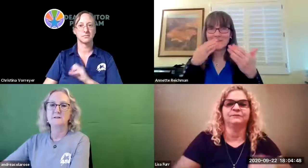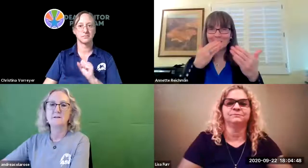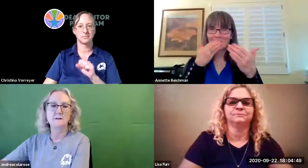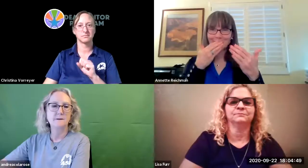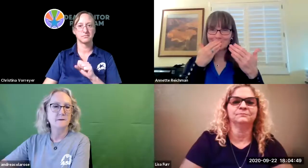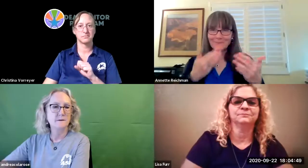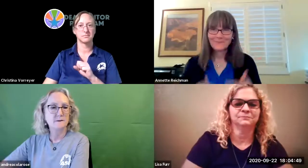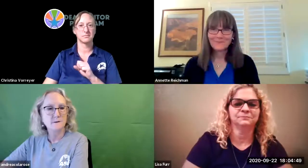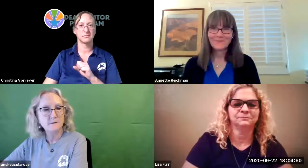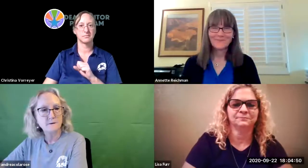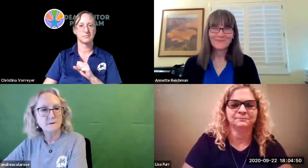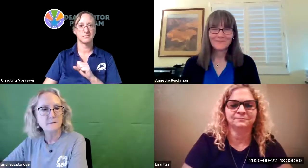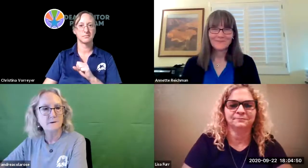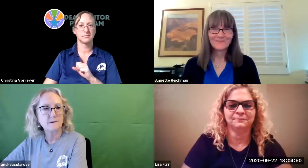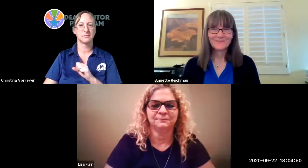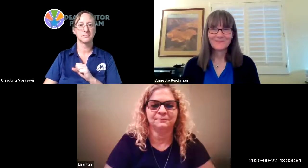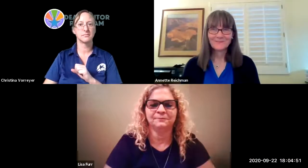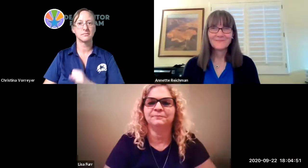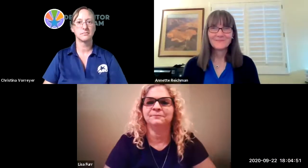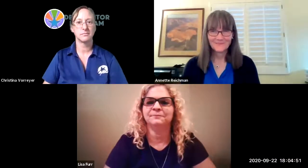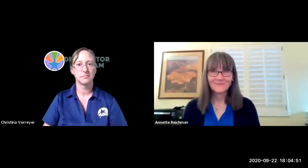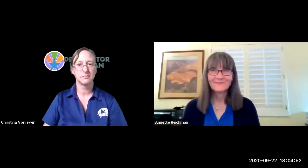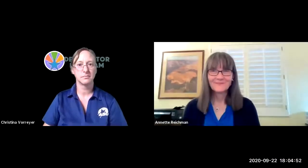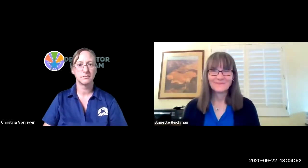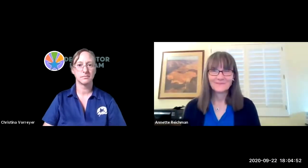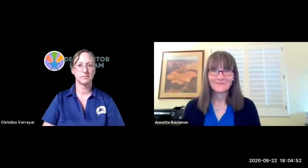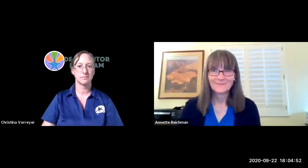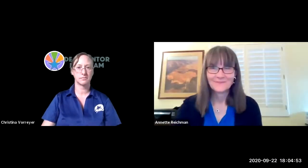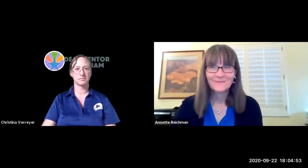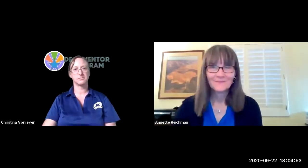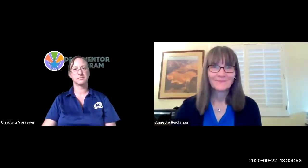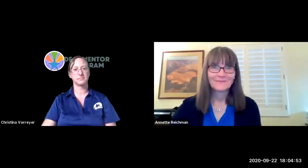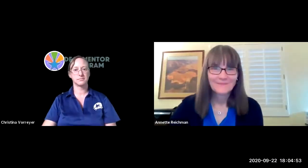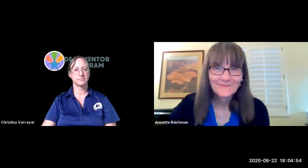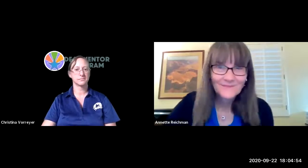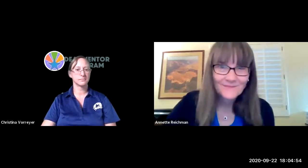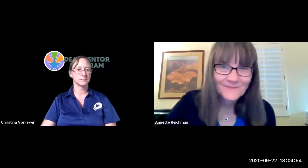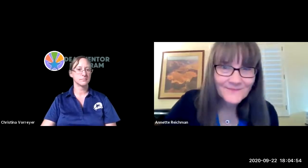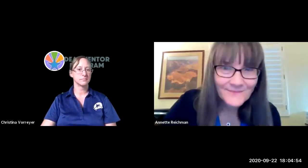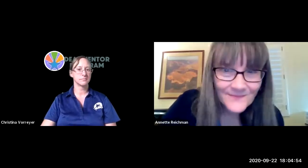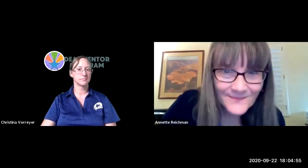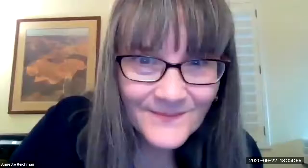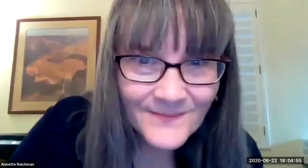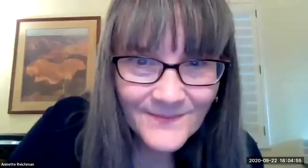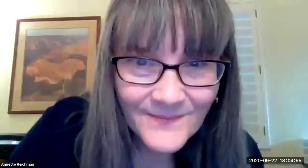i'm going to off my turn off my video for now thank you